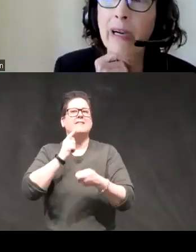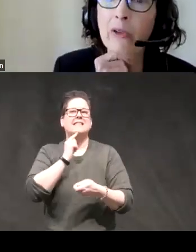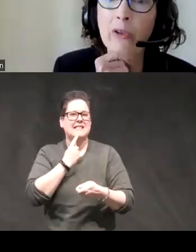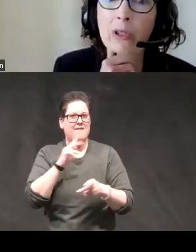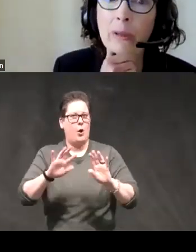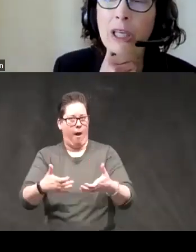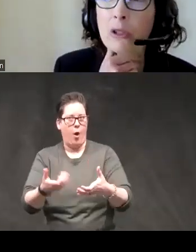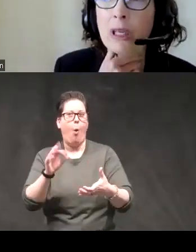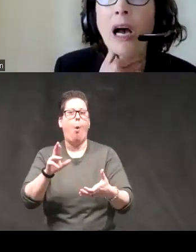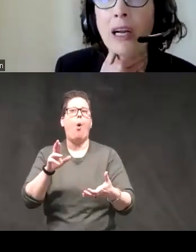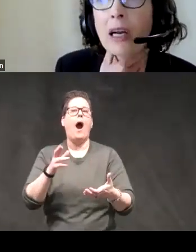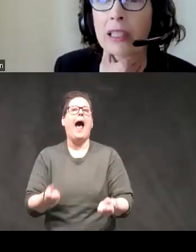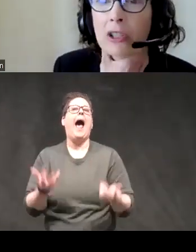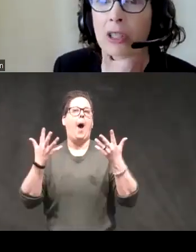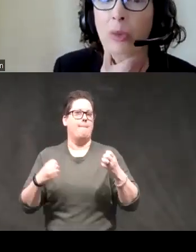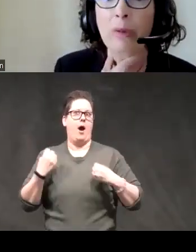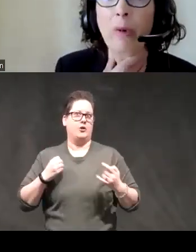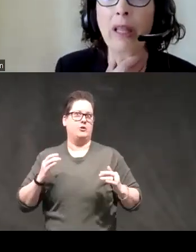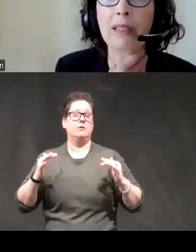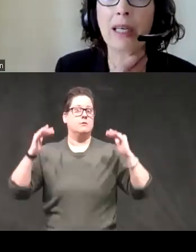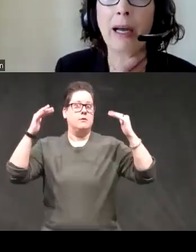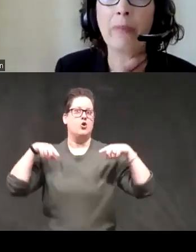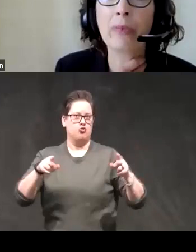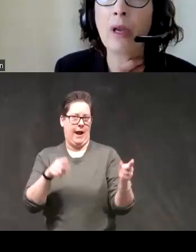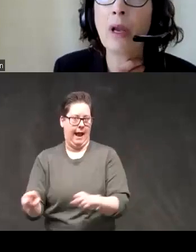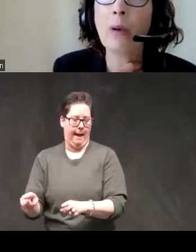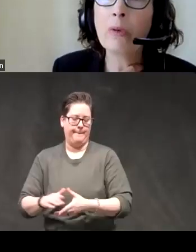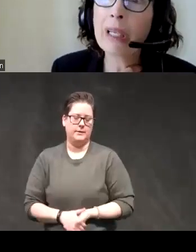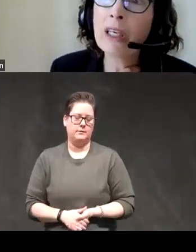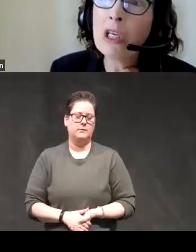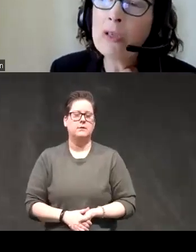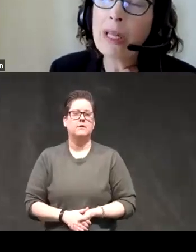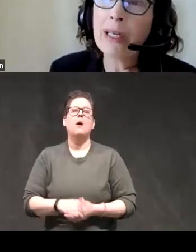arousal during measurement hot cognition is probably where that's at but we can use that